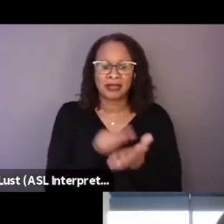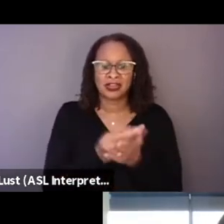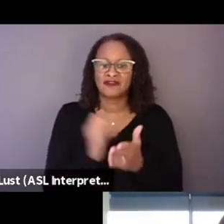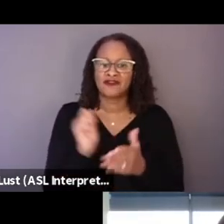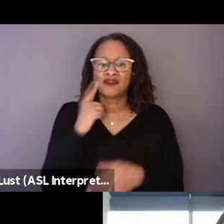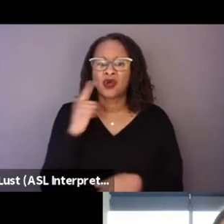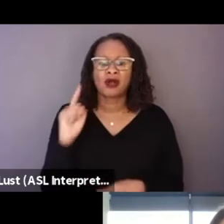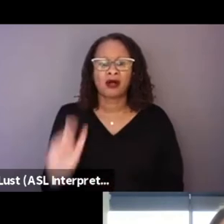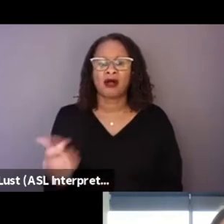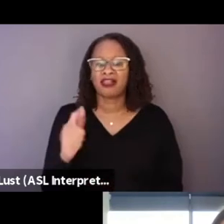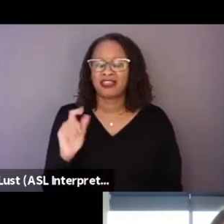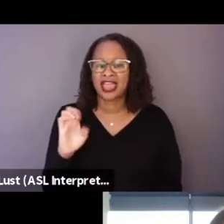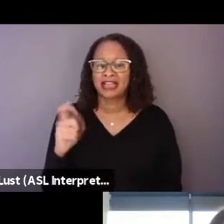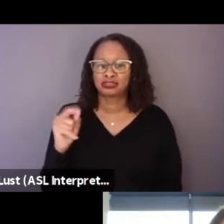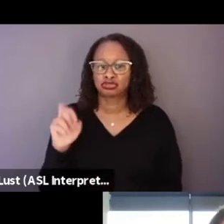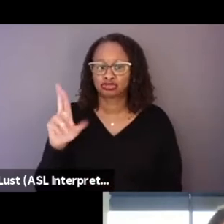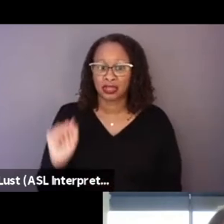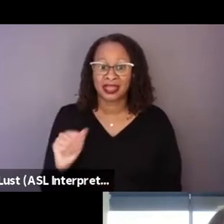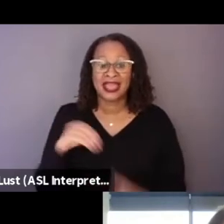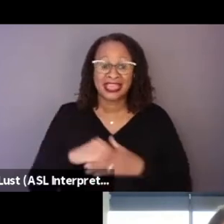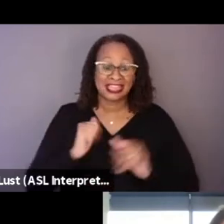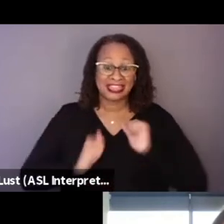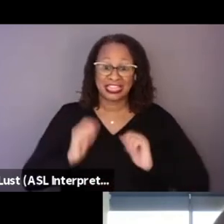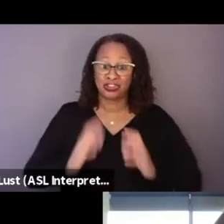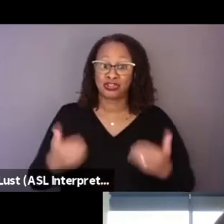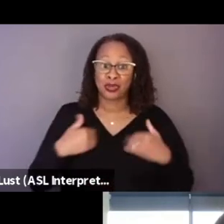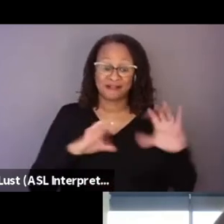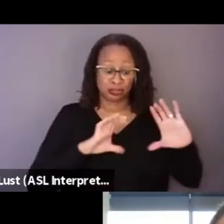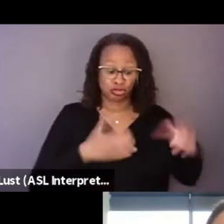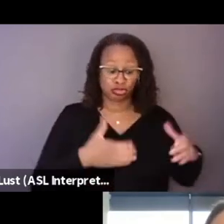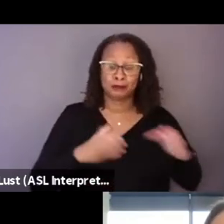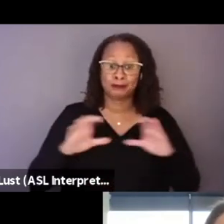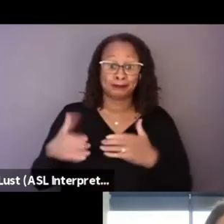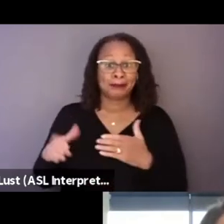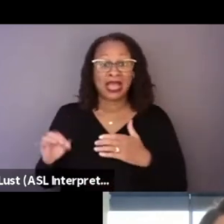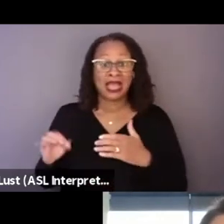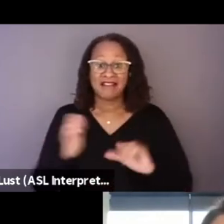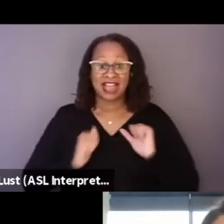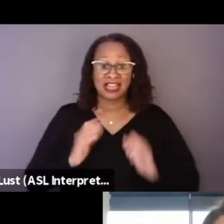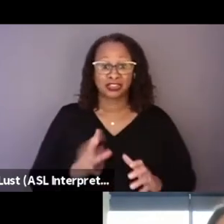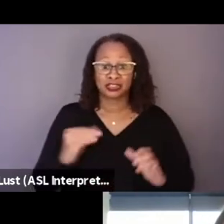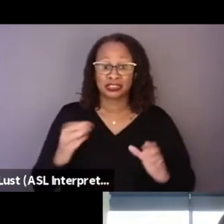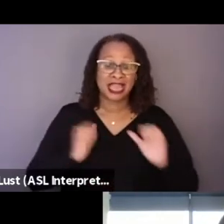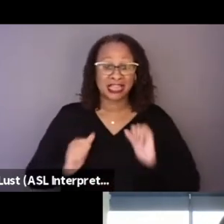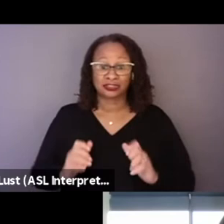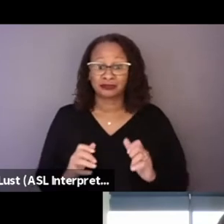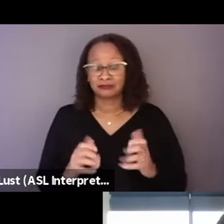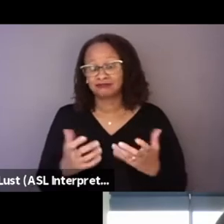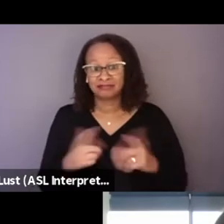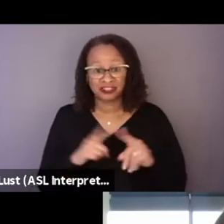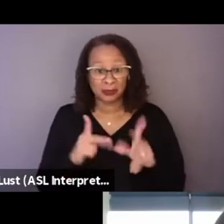there's a troop of like actors and actresses that played different roles. So why don't we have a troop? And then you can, you know,